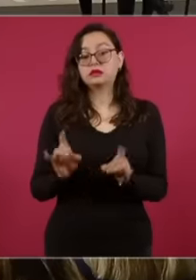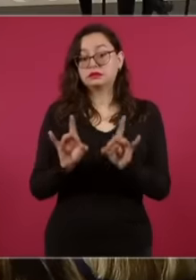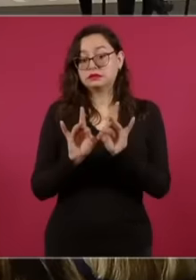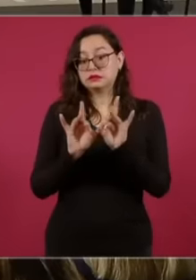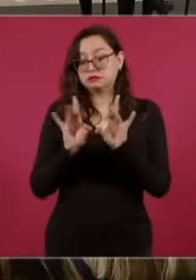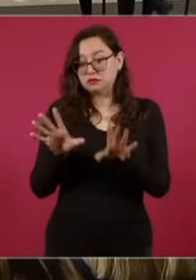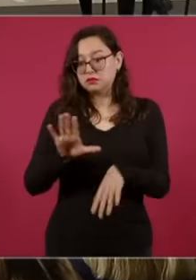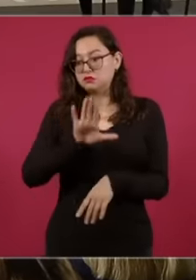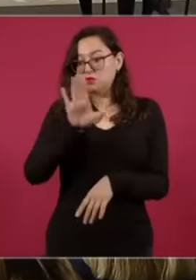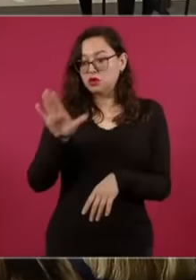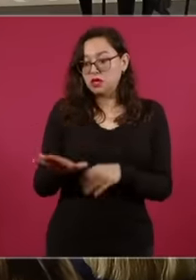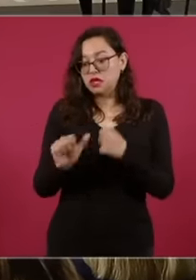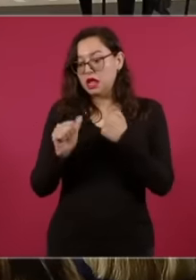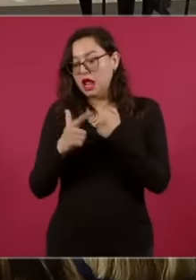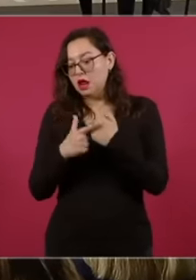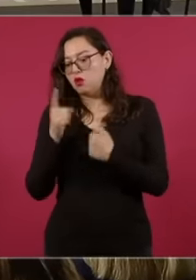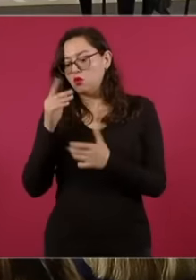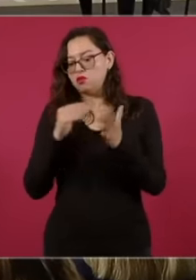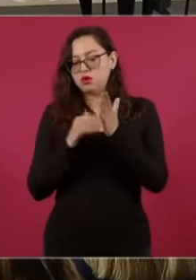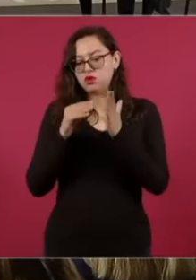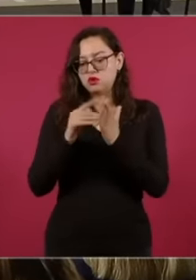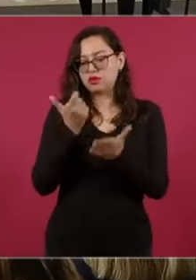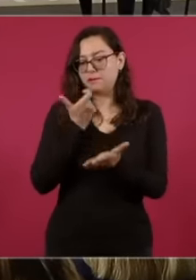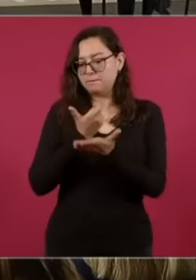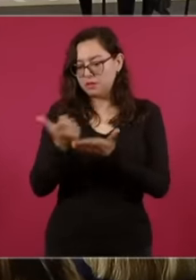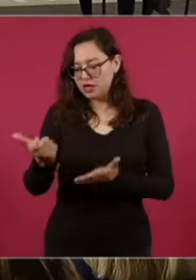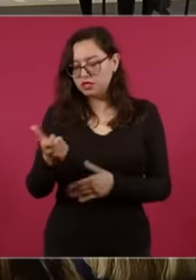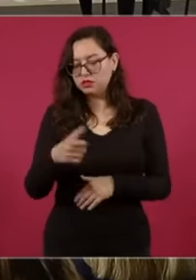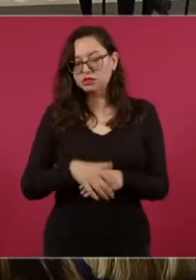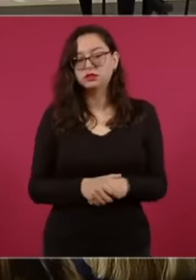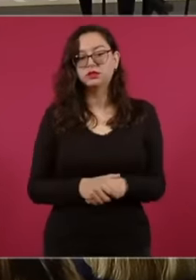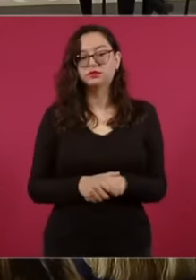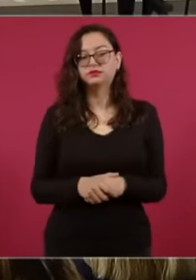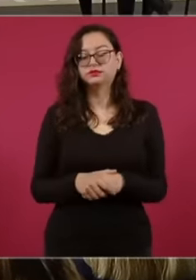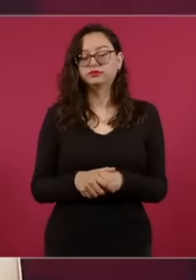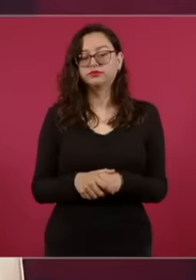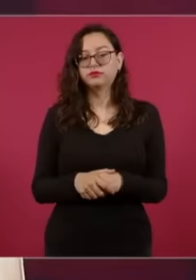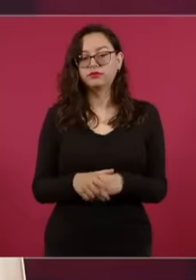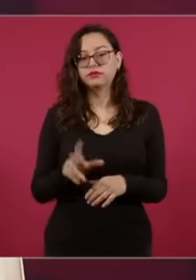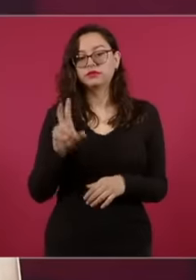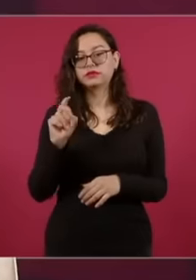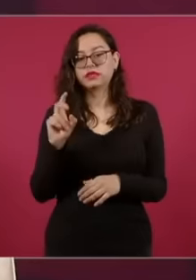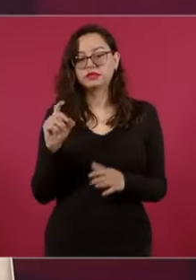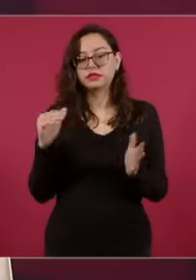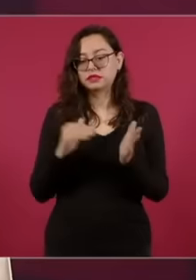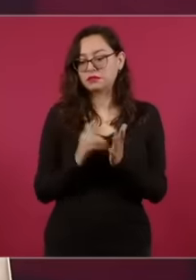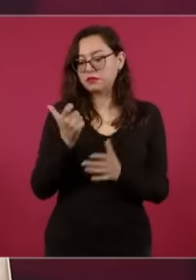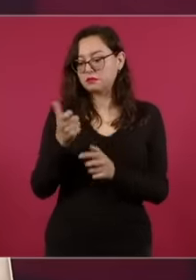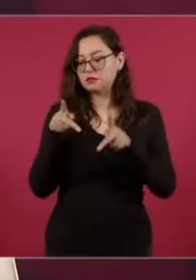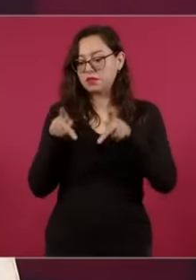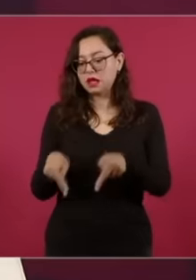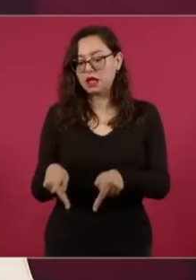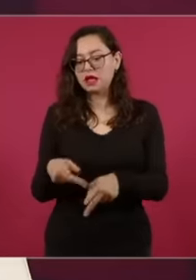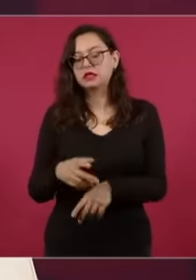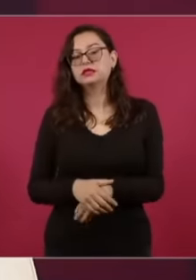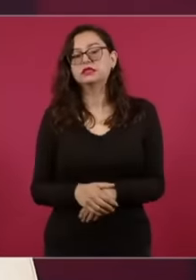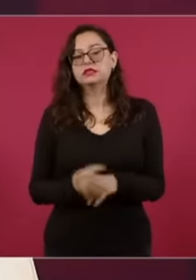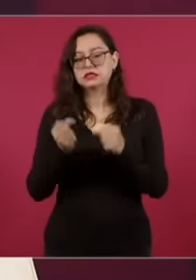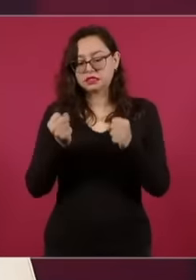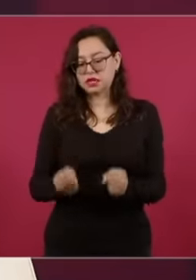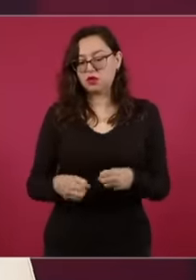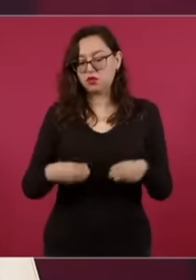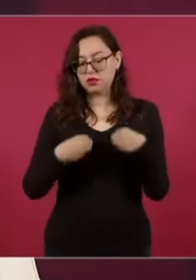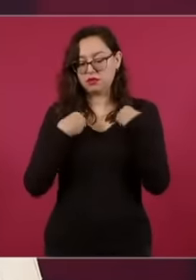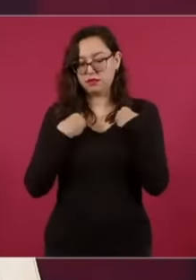more than 1 million pesos, help with funeral expenses of 30,000 pesos, life insurance. institutional insurance of 12